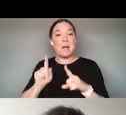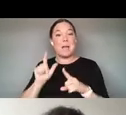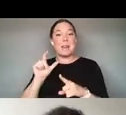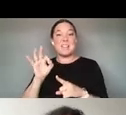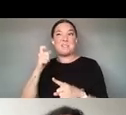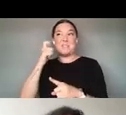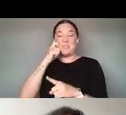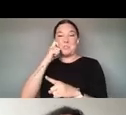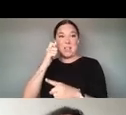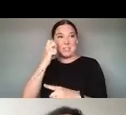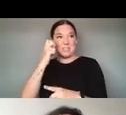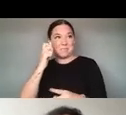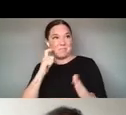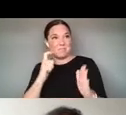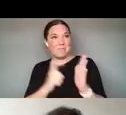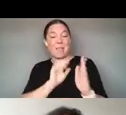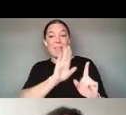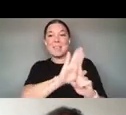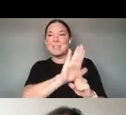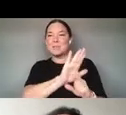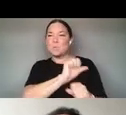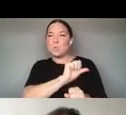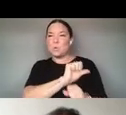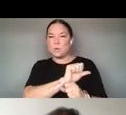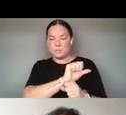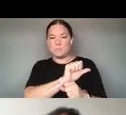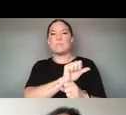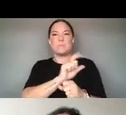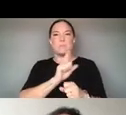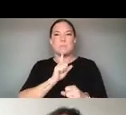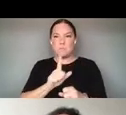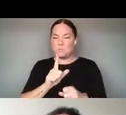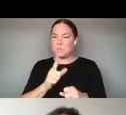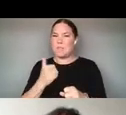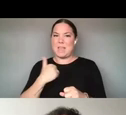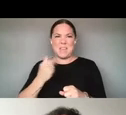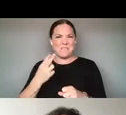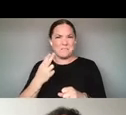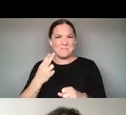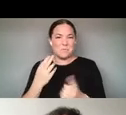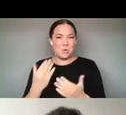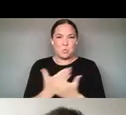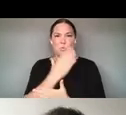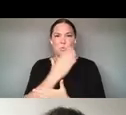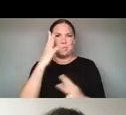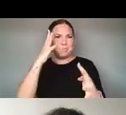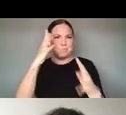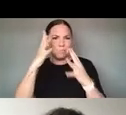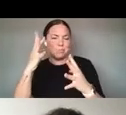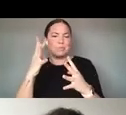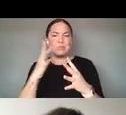HE'S A PIONEERING TECHNOLOGIST WHO WORKS AT THE CUTTING EDGE OF TECH, ART, AND DESIGN. HIS